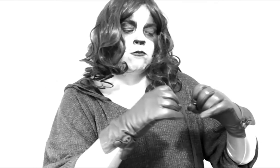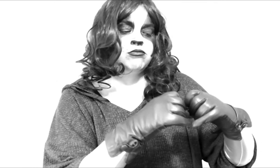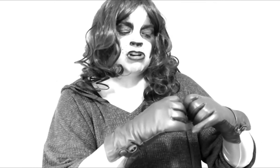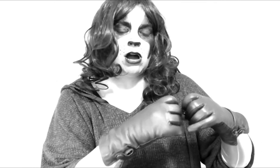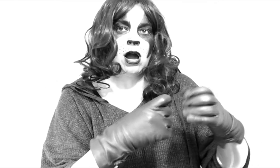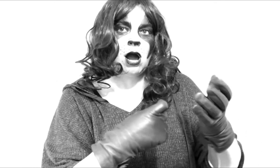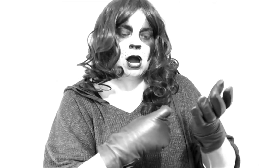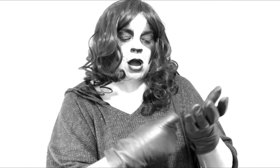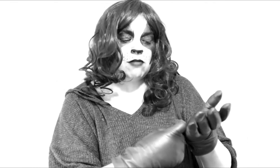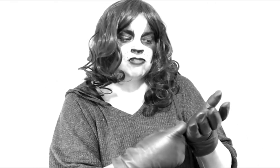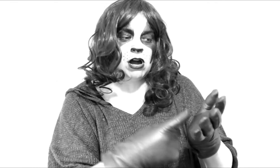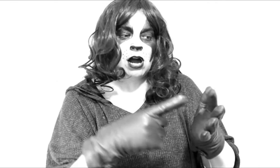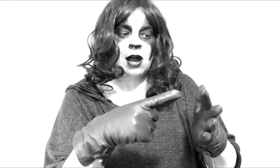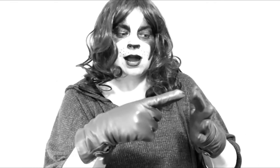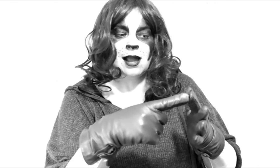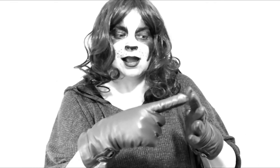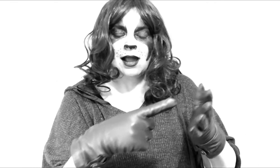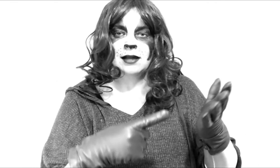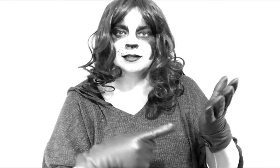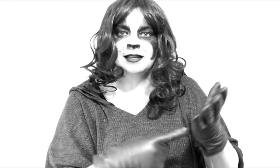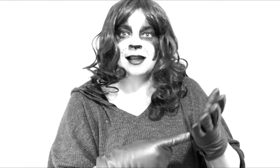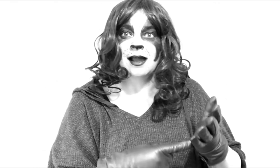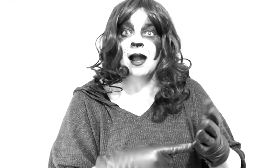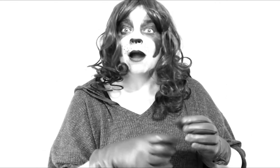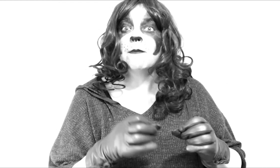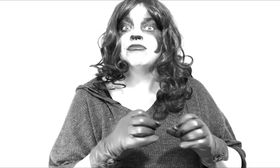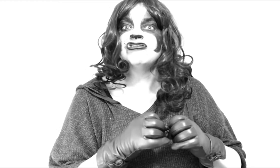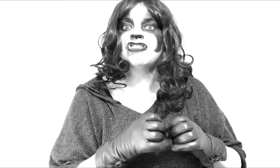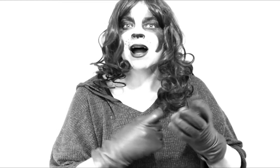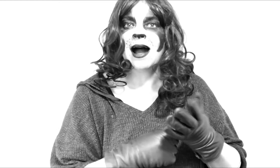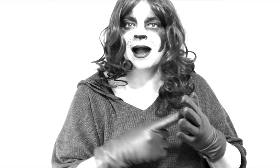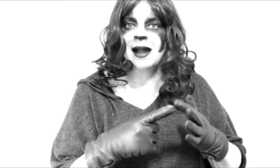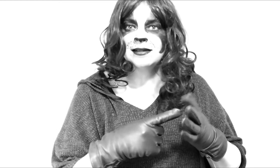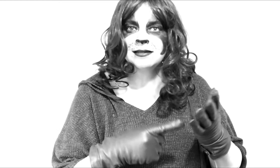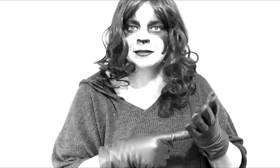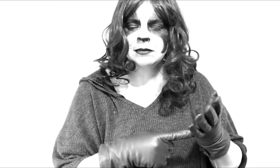{b-r-e-t} Bret {b-r-e-t}